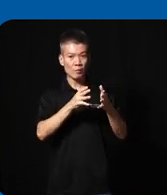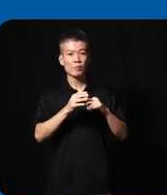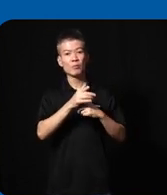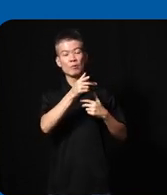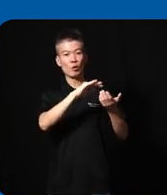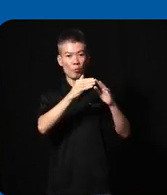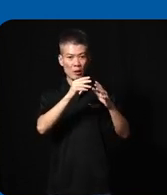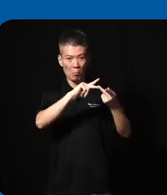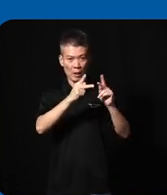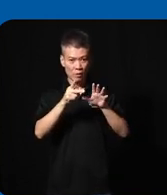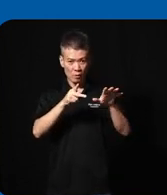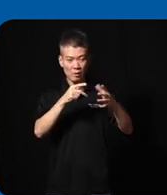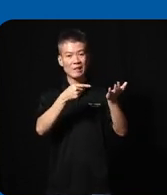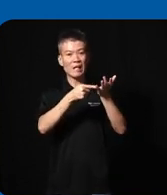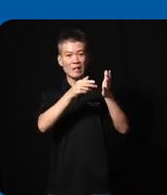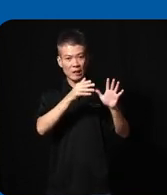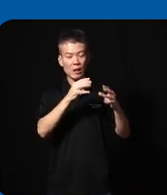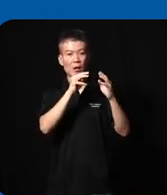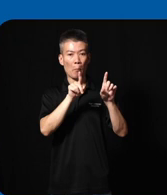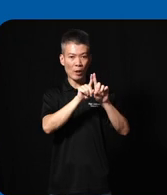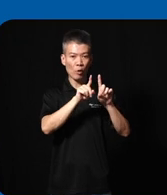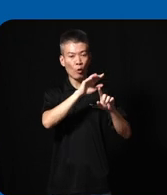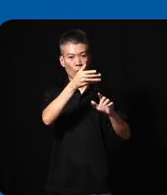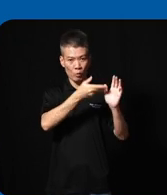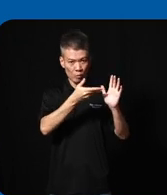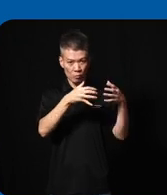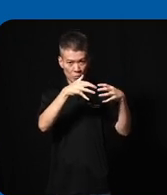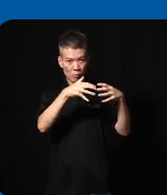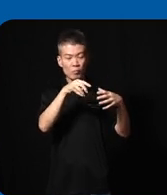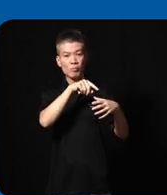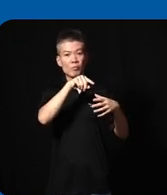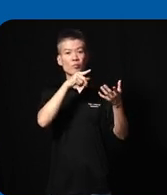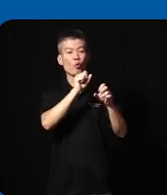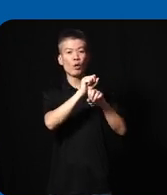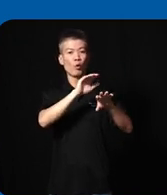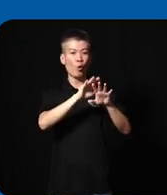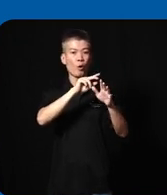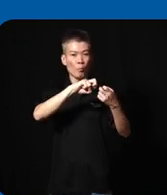Community Partners technical mentors all of them come together to work on a problem statement of